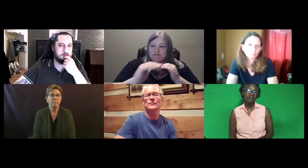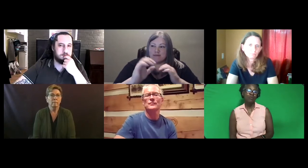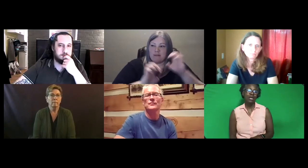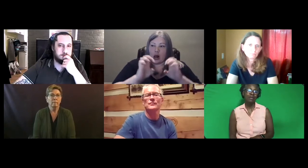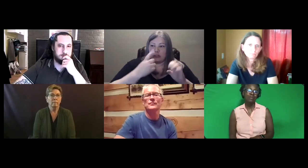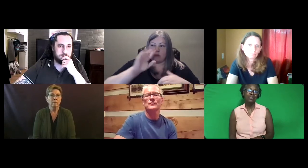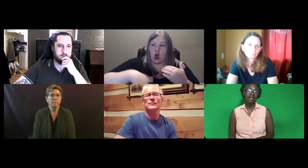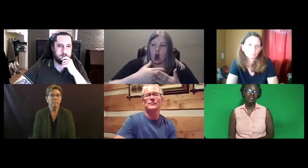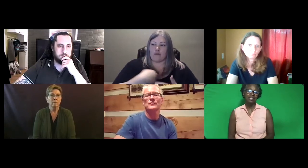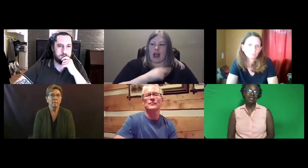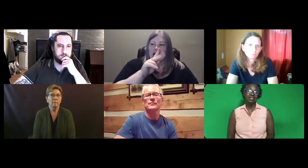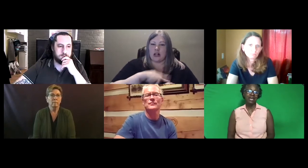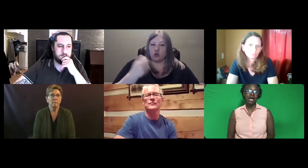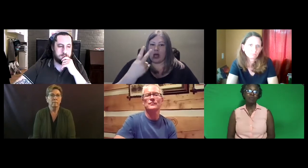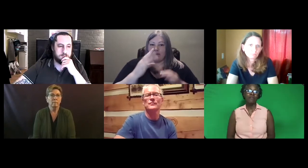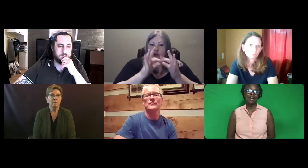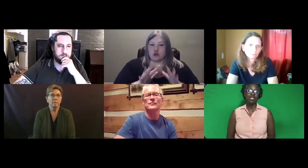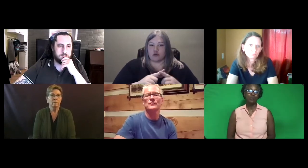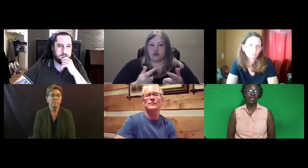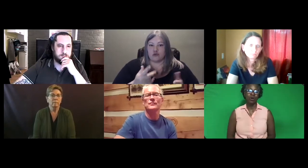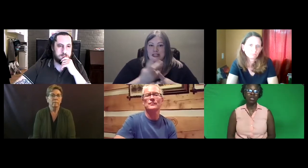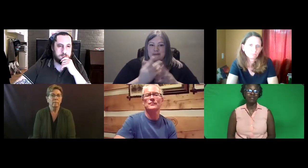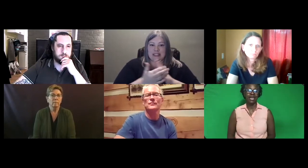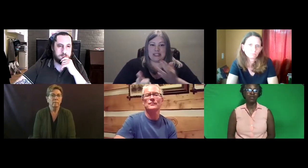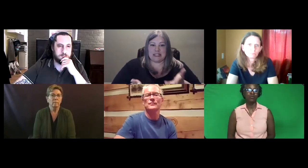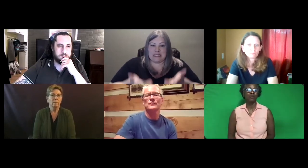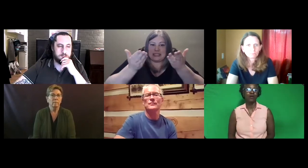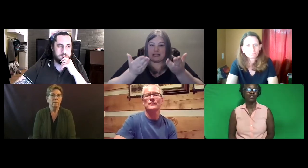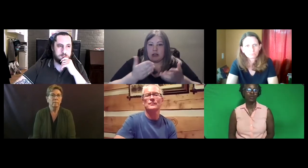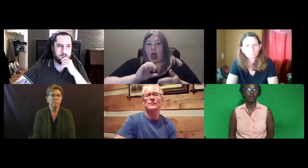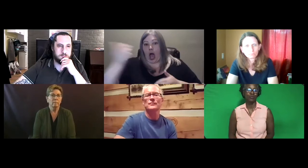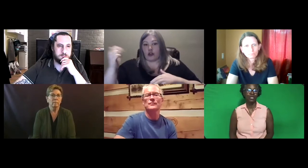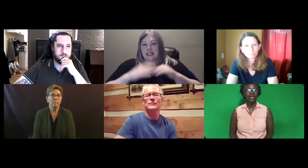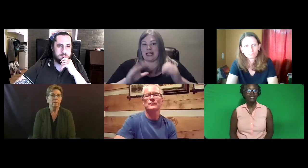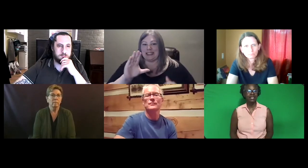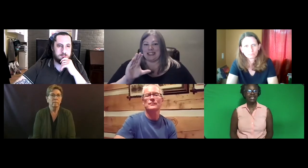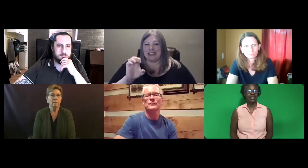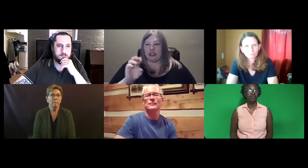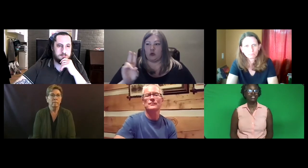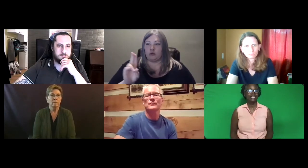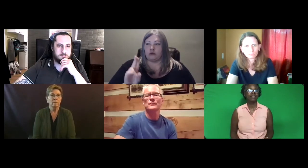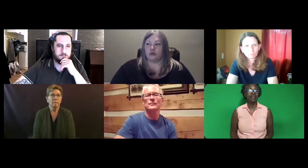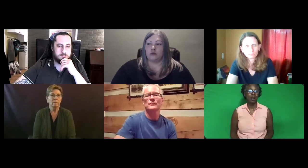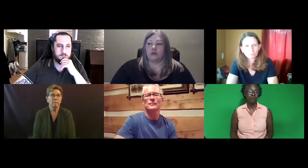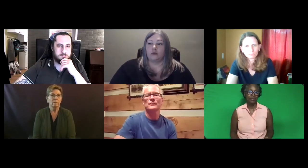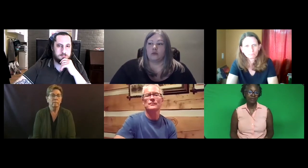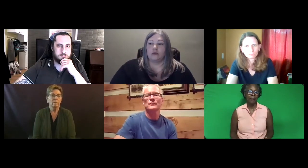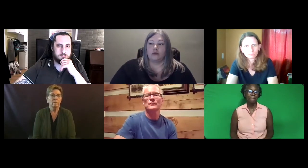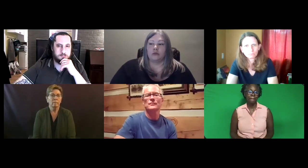Then what can be done to help evaluate all the K-12 interpreters to get their skills